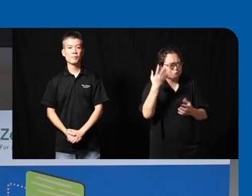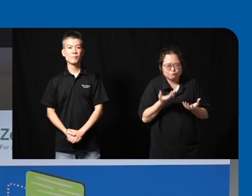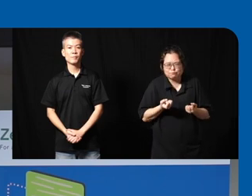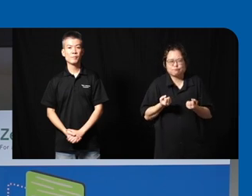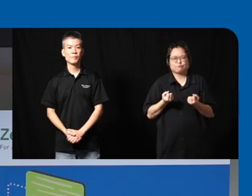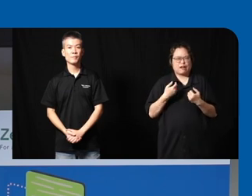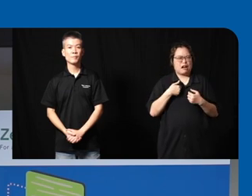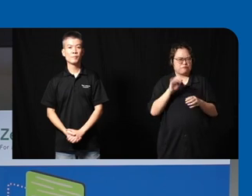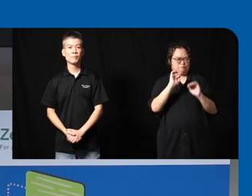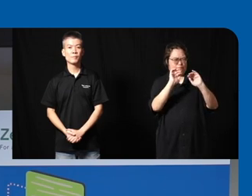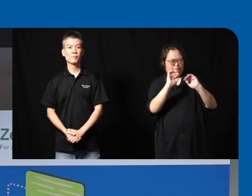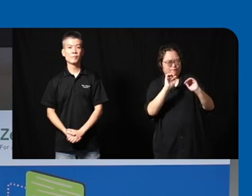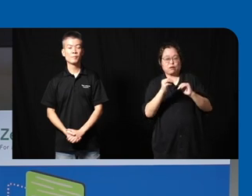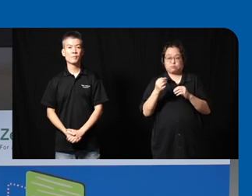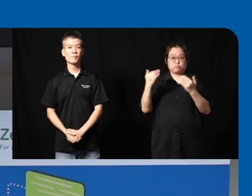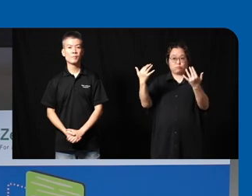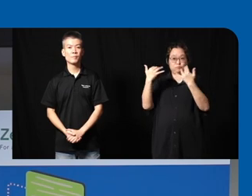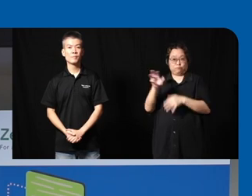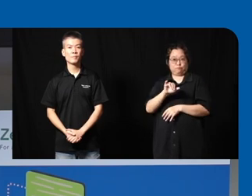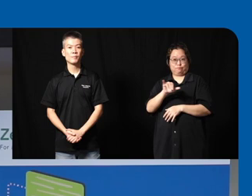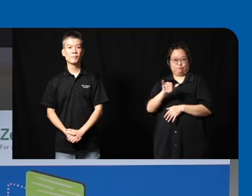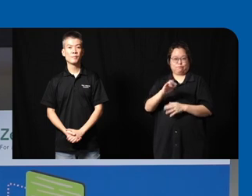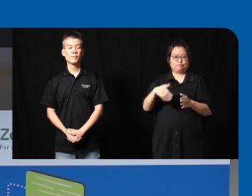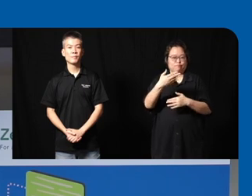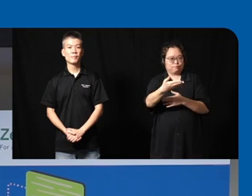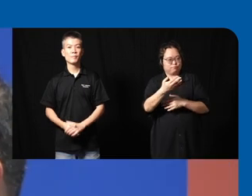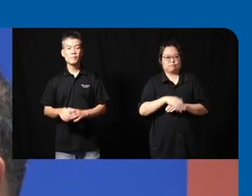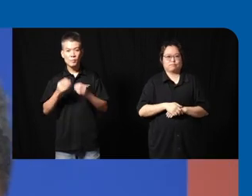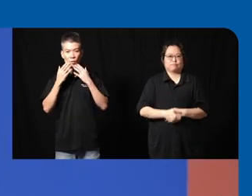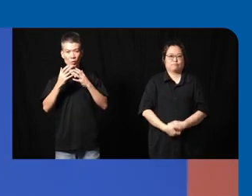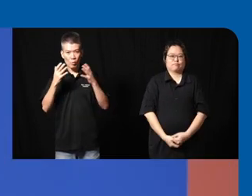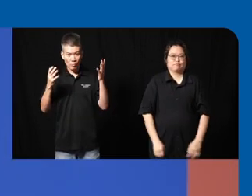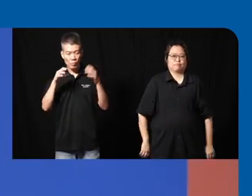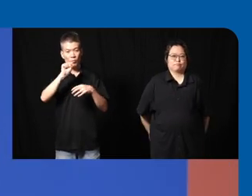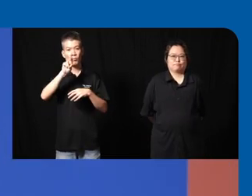are a lot of questions from the audience as well M over to you thank you so much Sanga